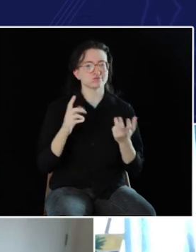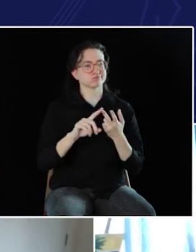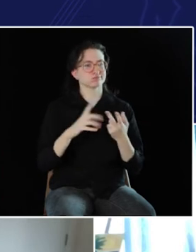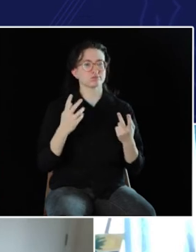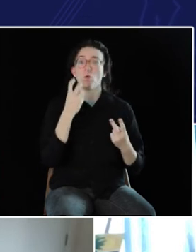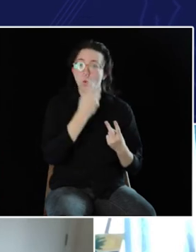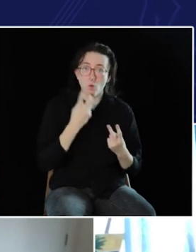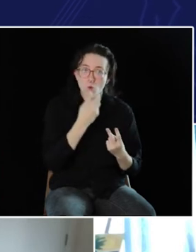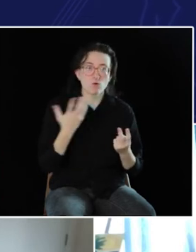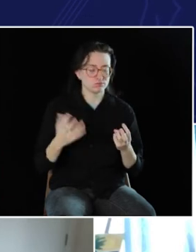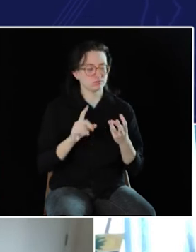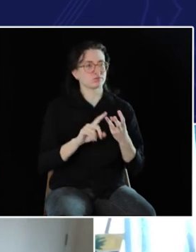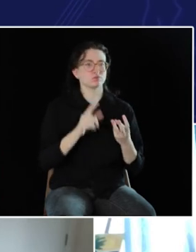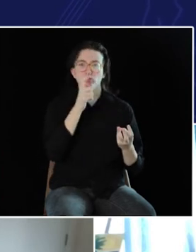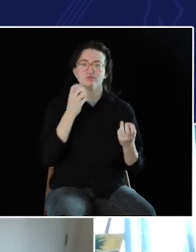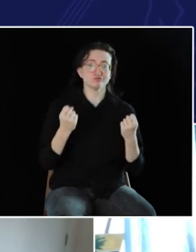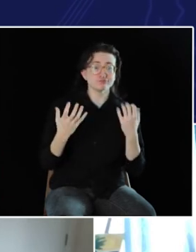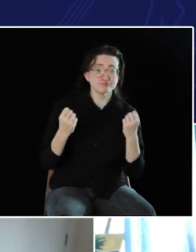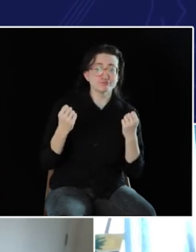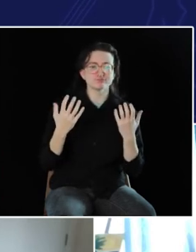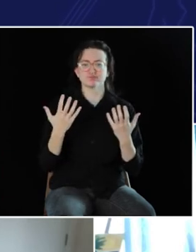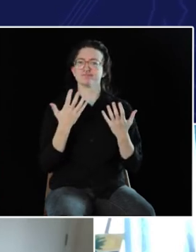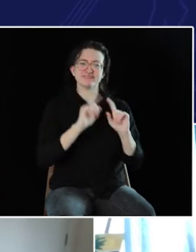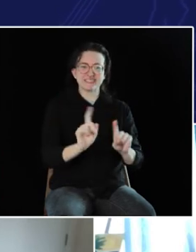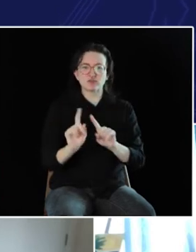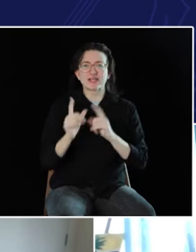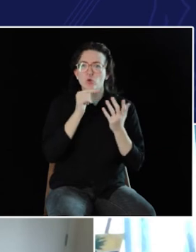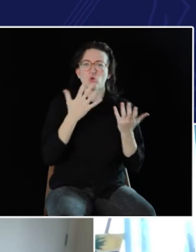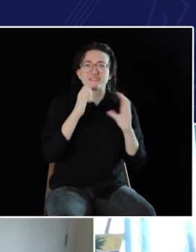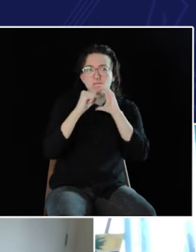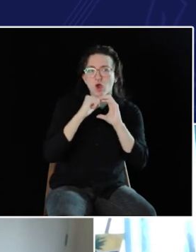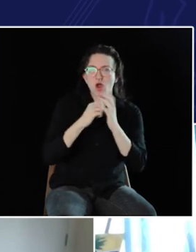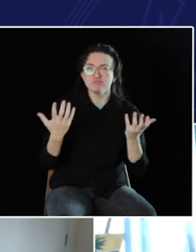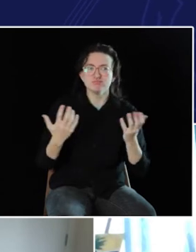...are capital-D Deaf, who are oral, and, uh, sign,